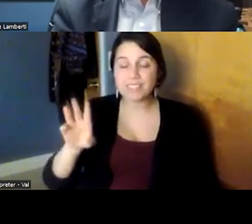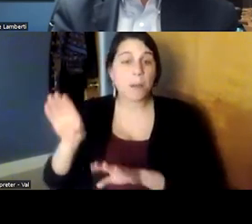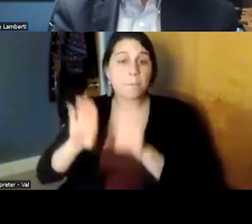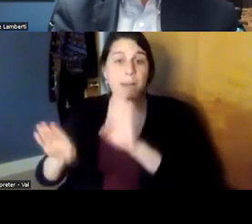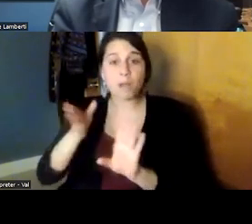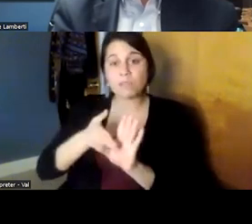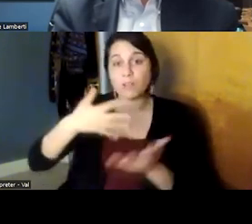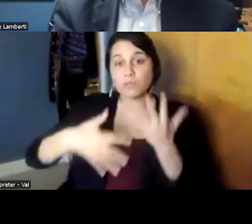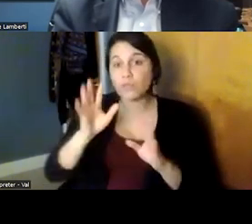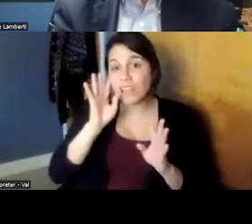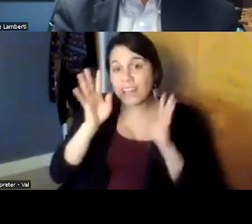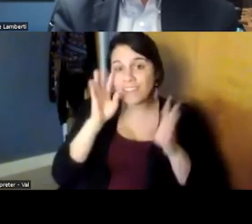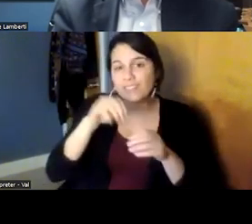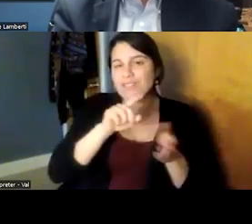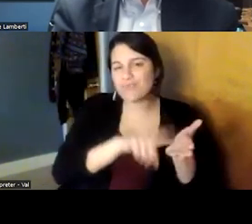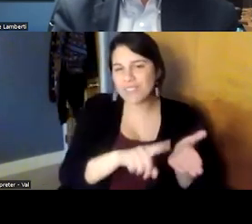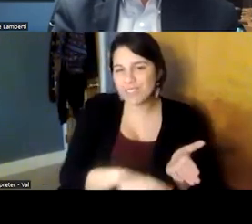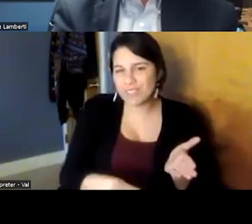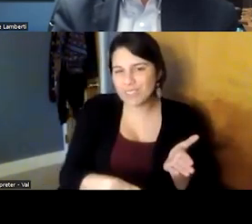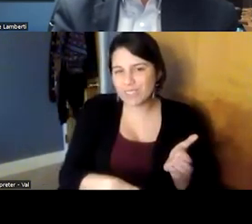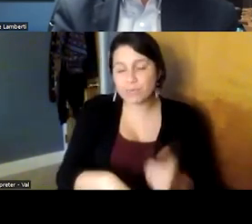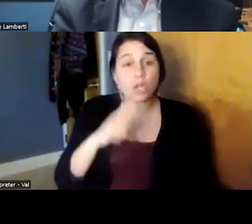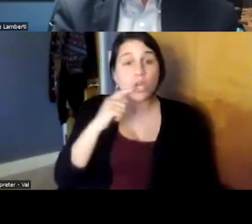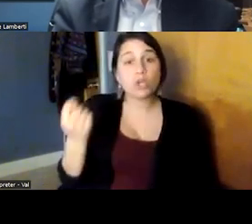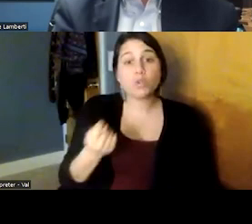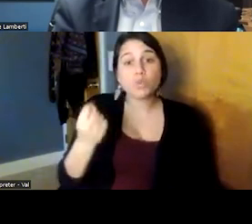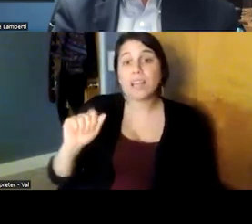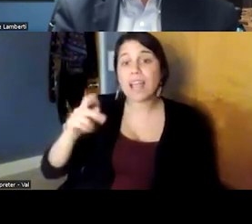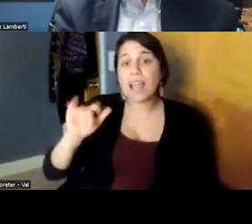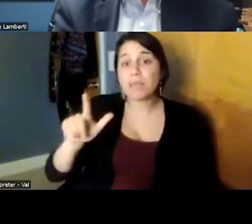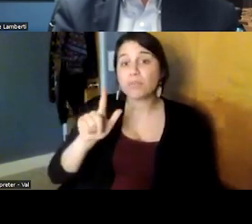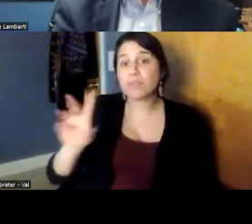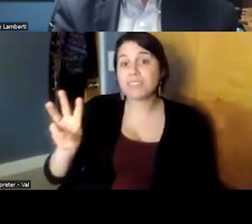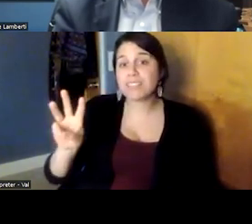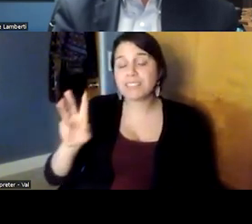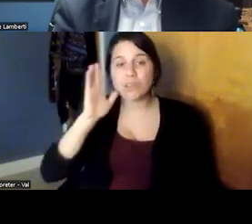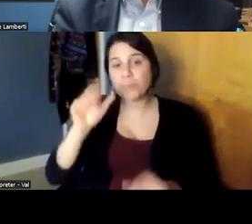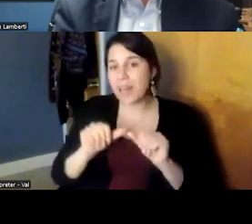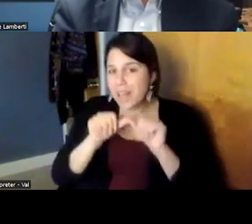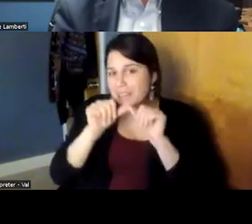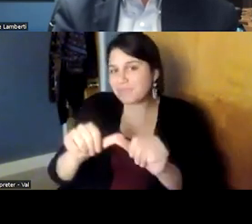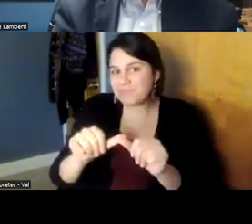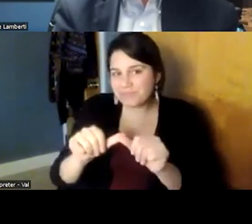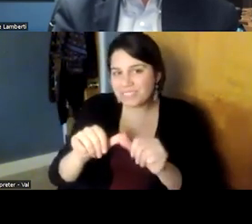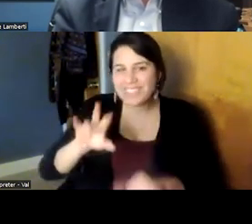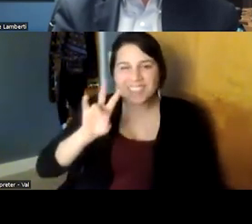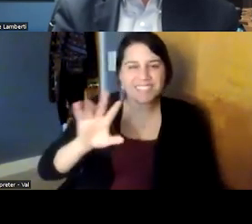innovations and research tuesday april 26 for a continuation of the 75th anniversary series